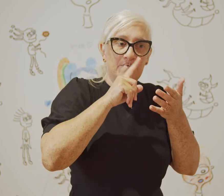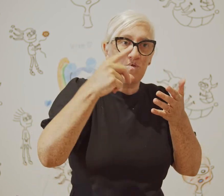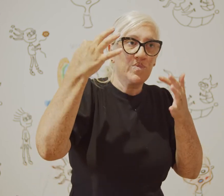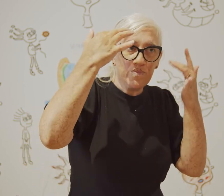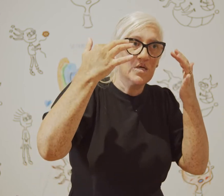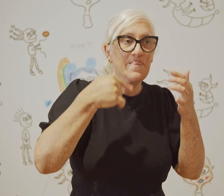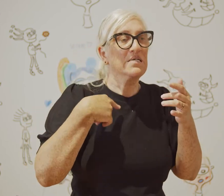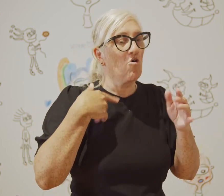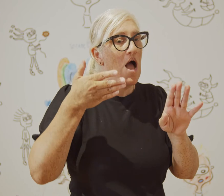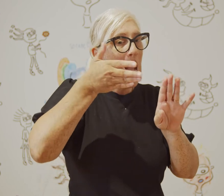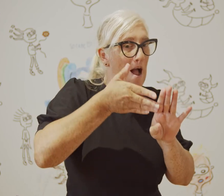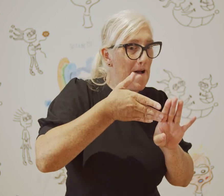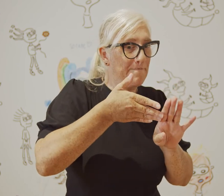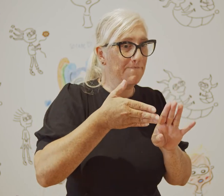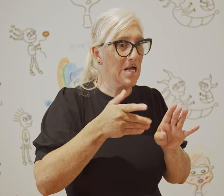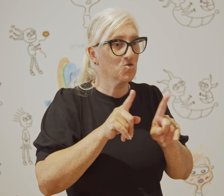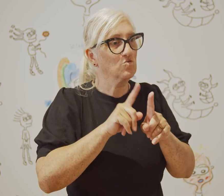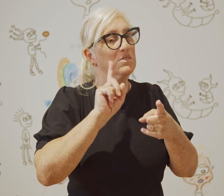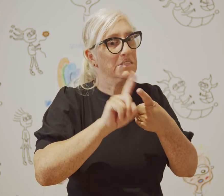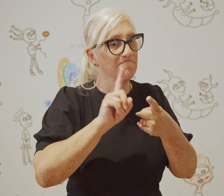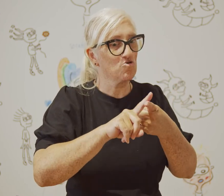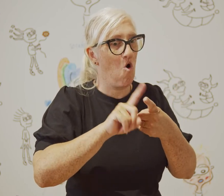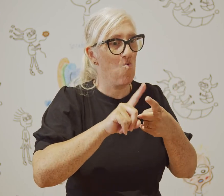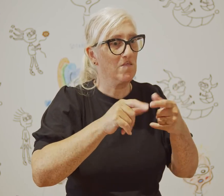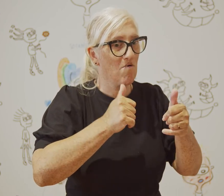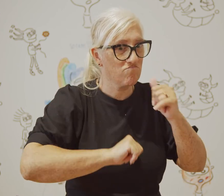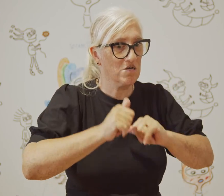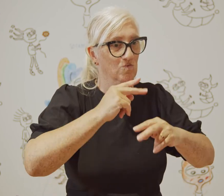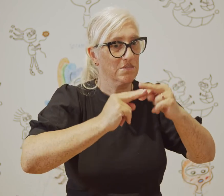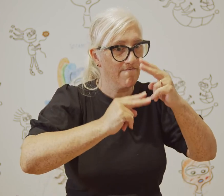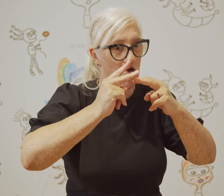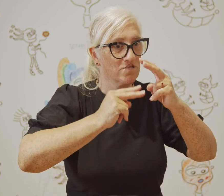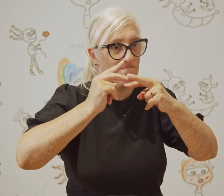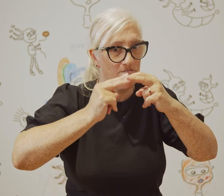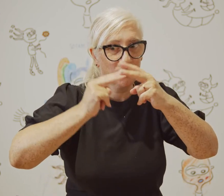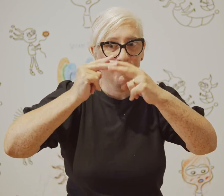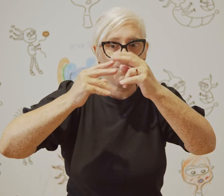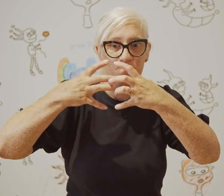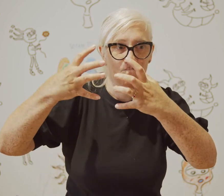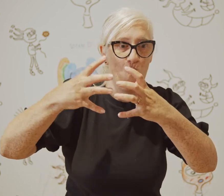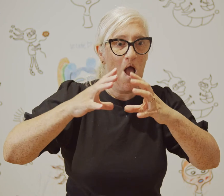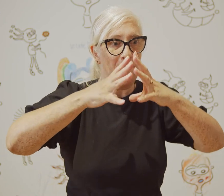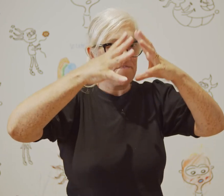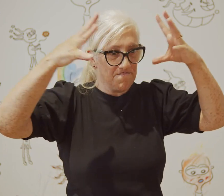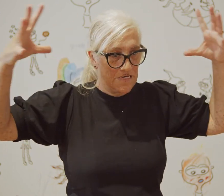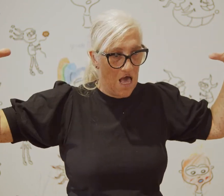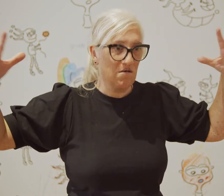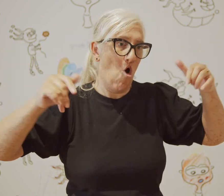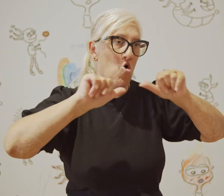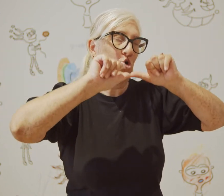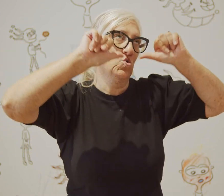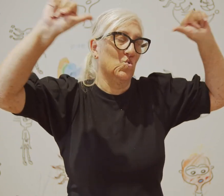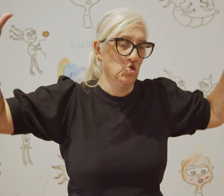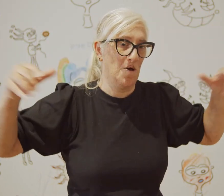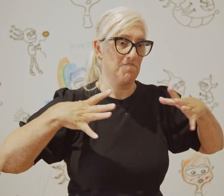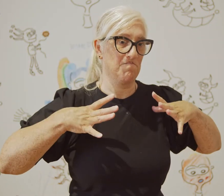to a greater spread of the population to have access to my work.